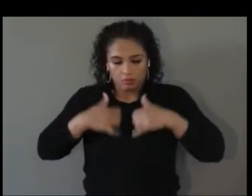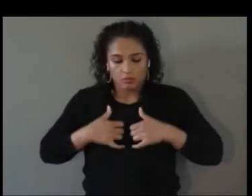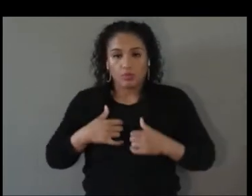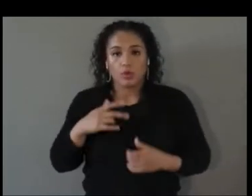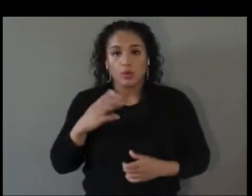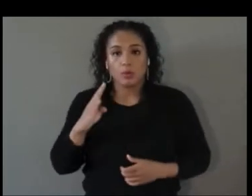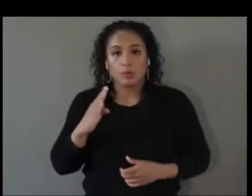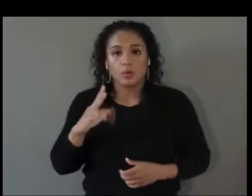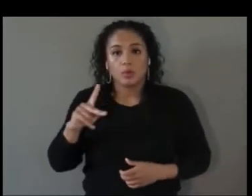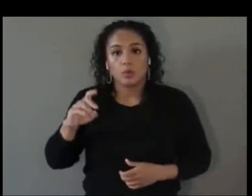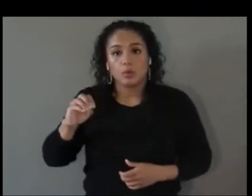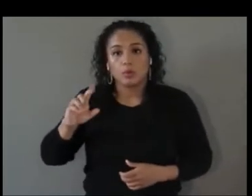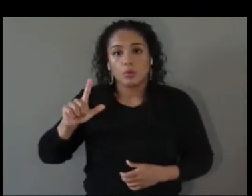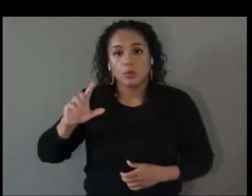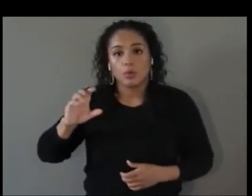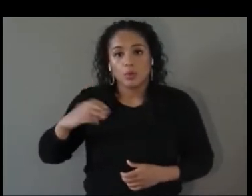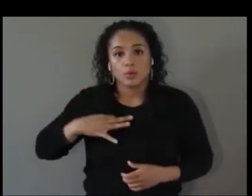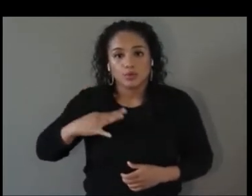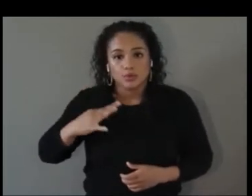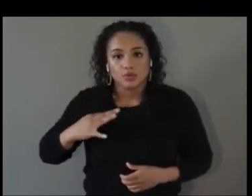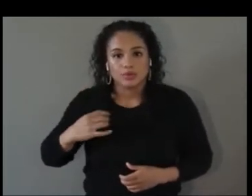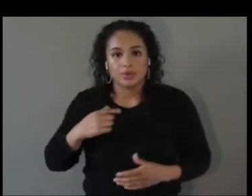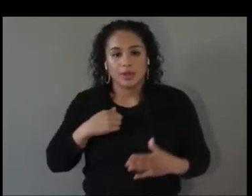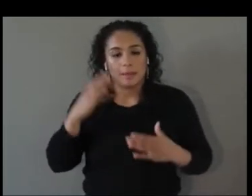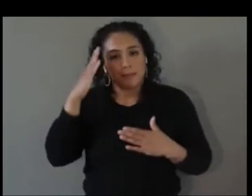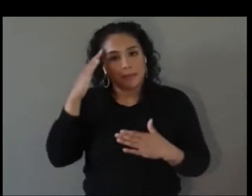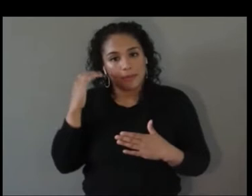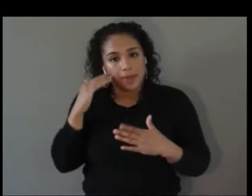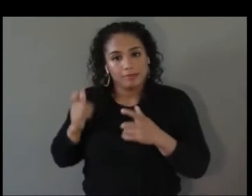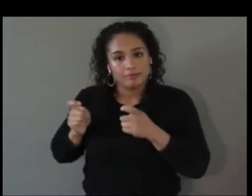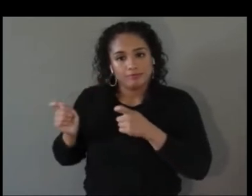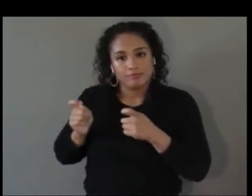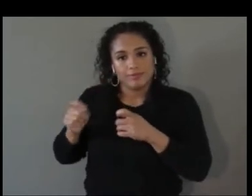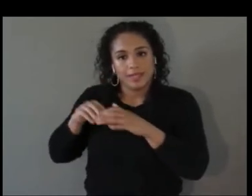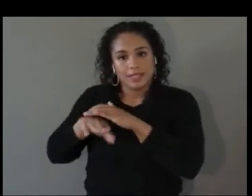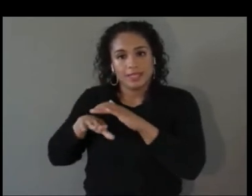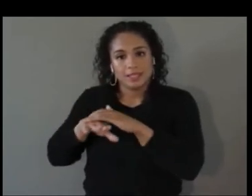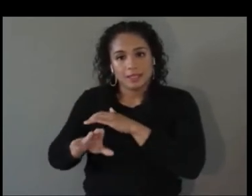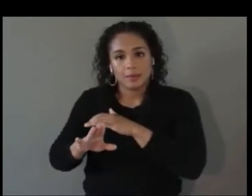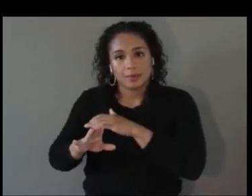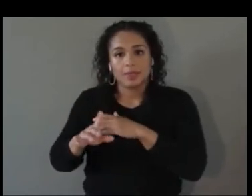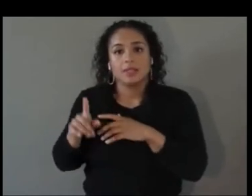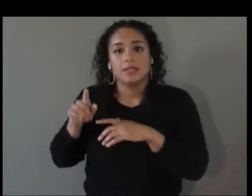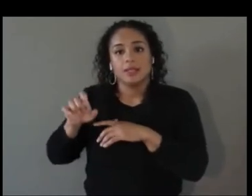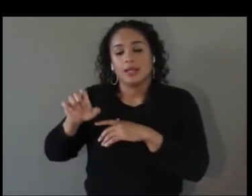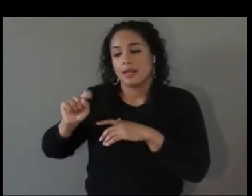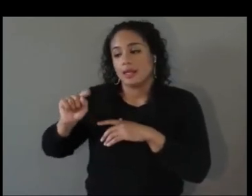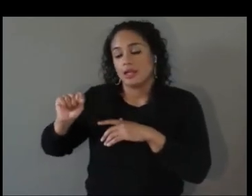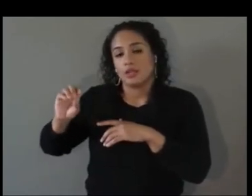I’m Head of Accessibility at Atos, a systems integrator. That's about me. But I’m more excited